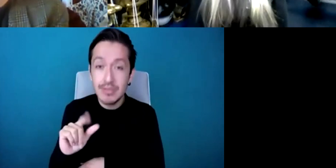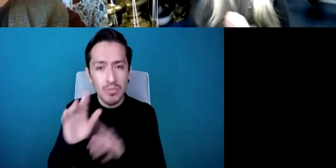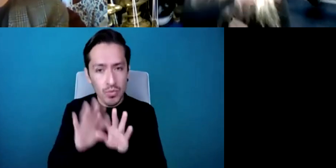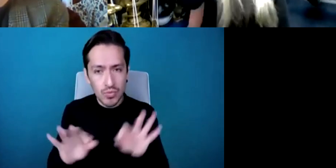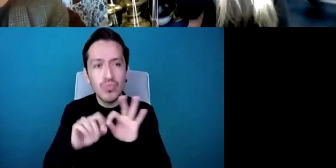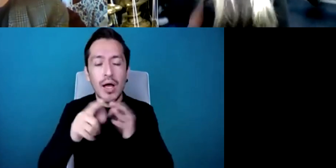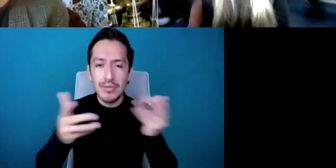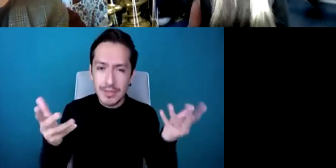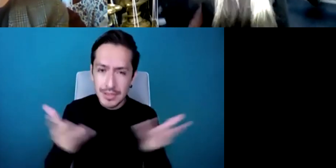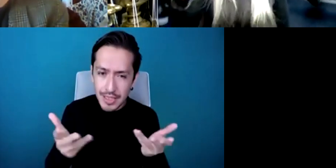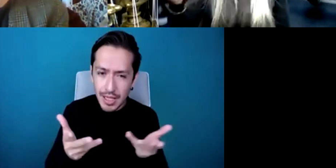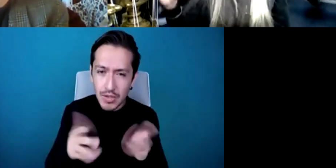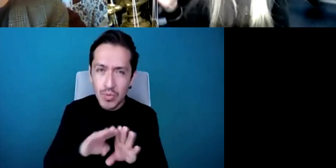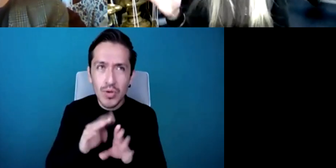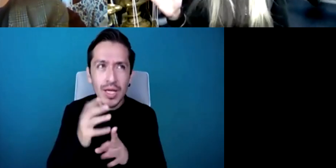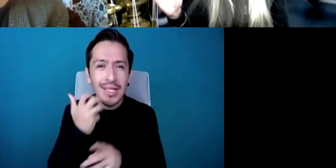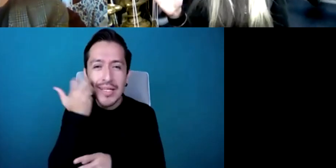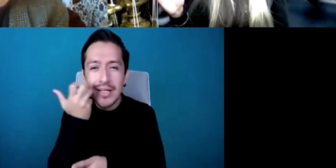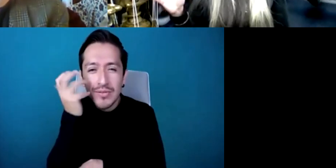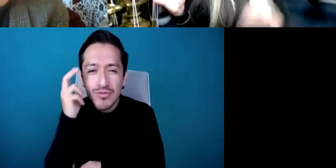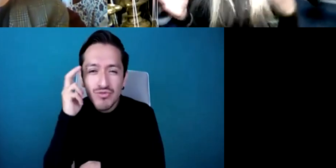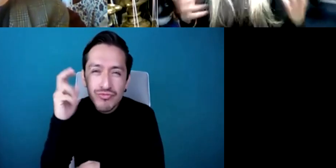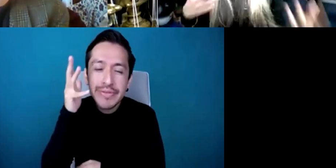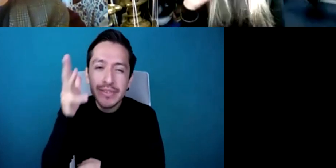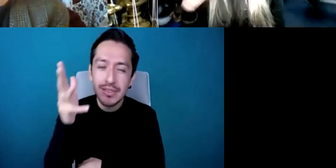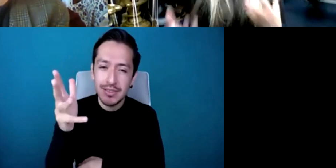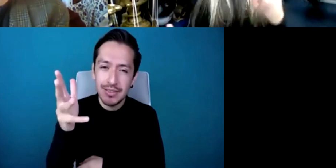it's there's always going to be peaks and traps to everything so I think probably to answer your